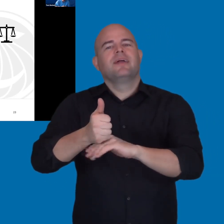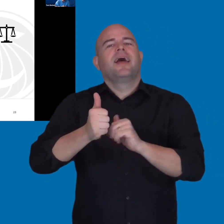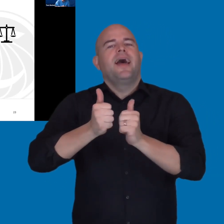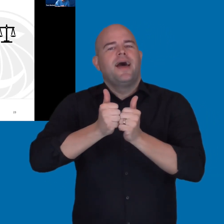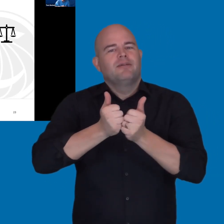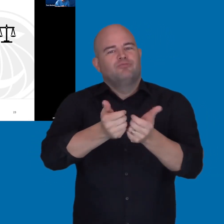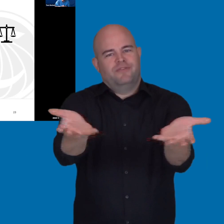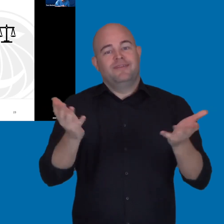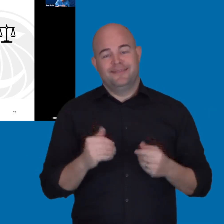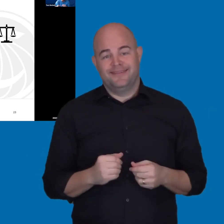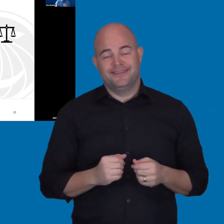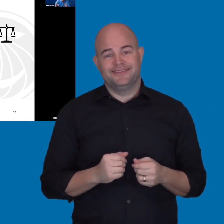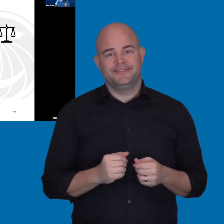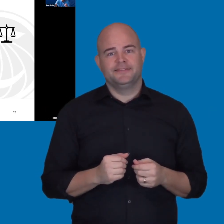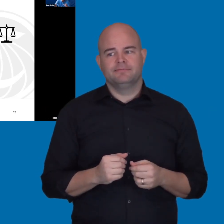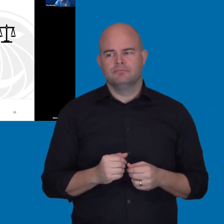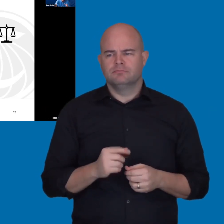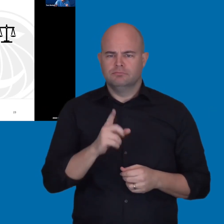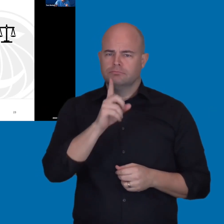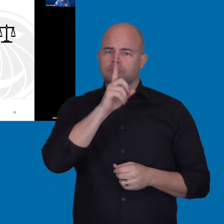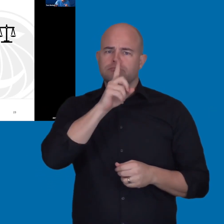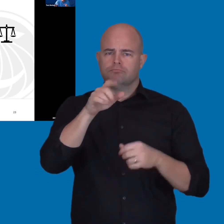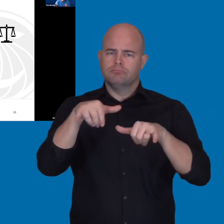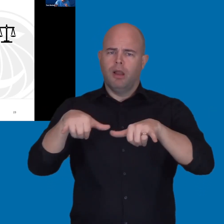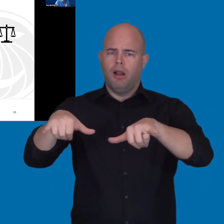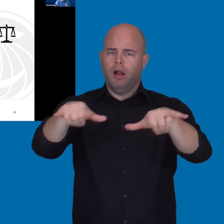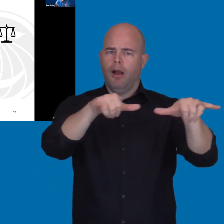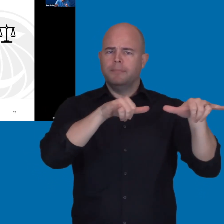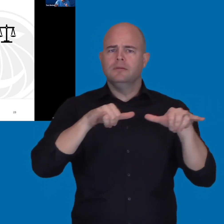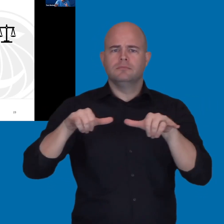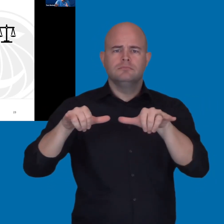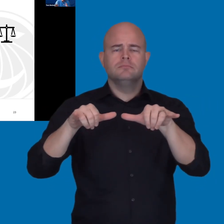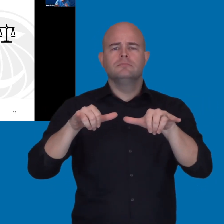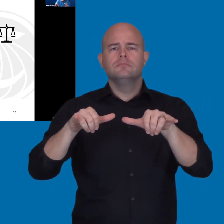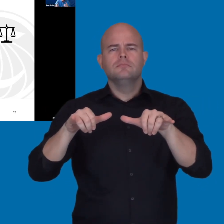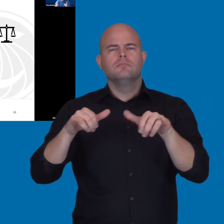So, this is a really common thing. What is a -- I've often seen this.